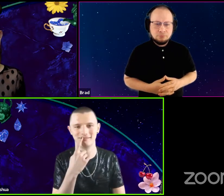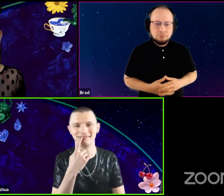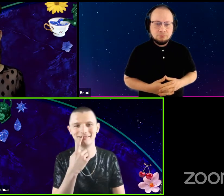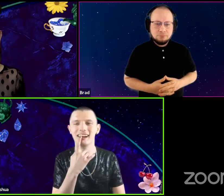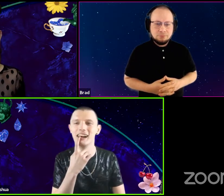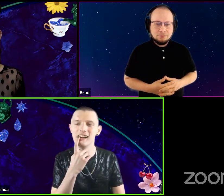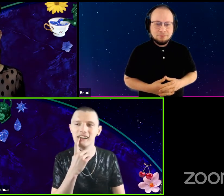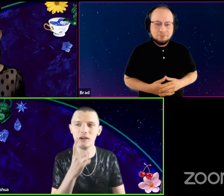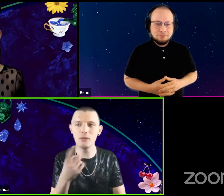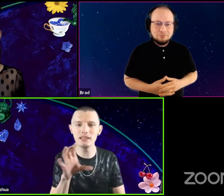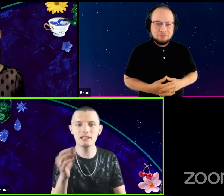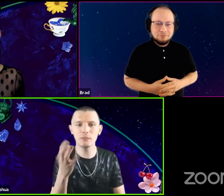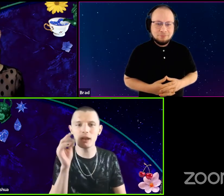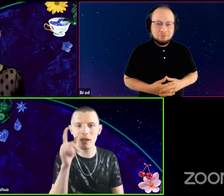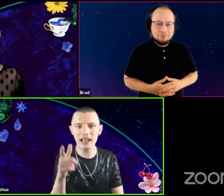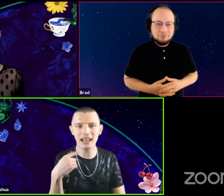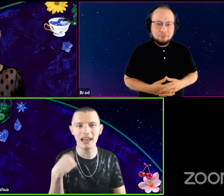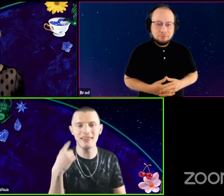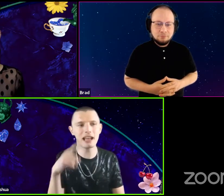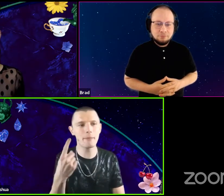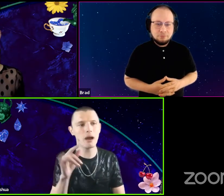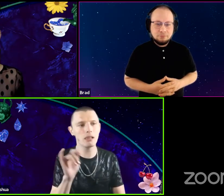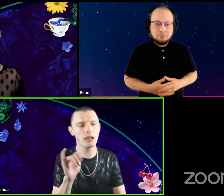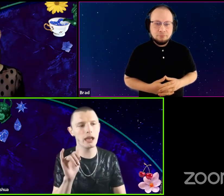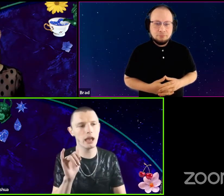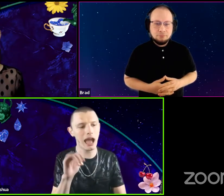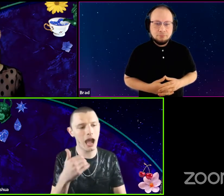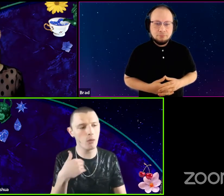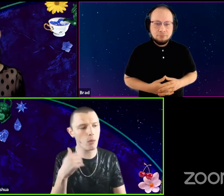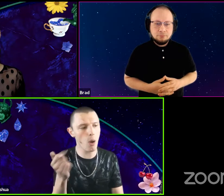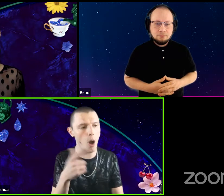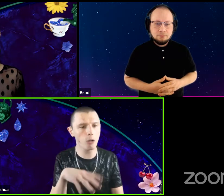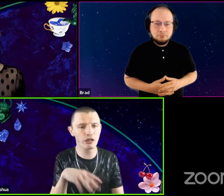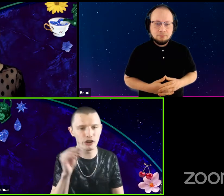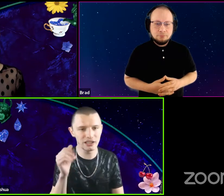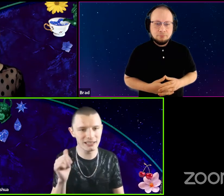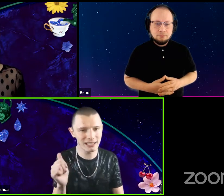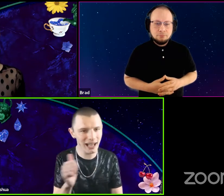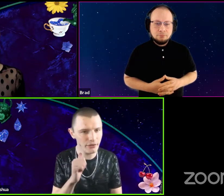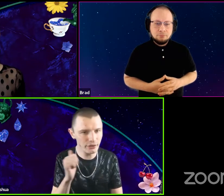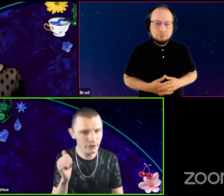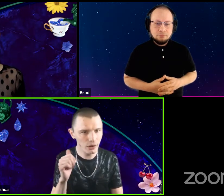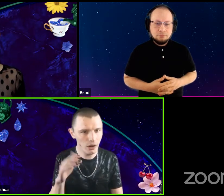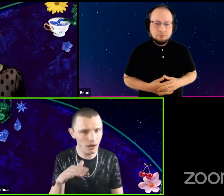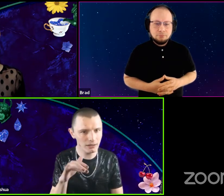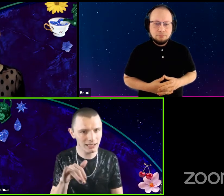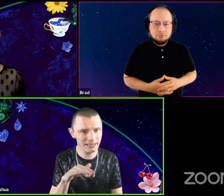hmm, when we did spring awakening, I think about like how we will all learning together, on that stage.